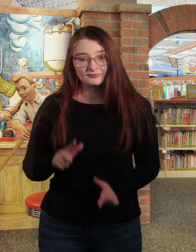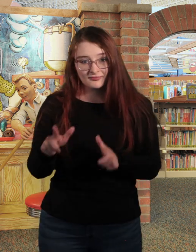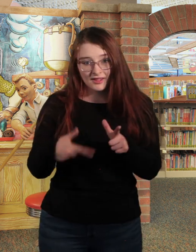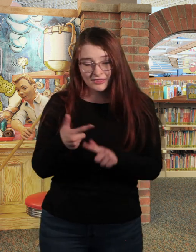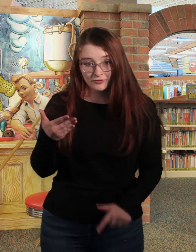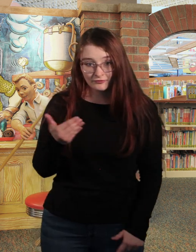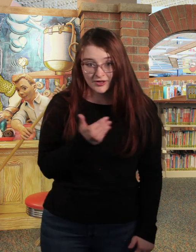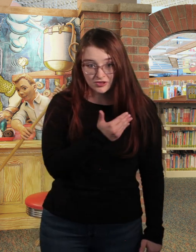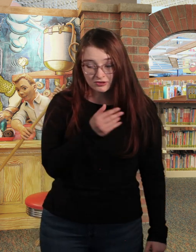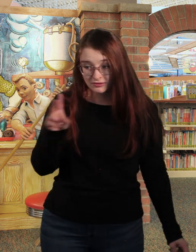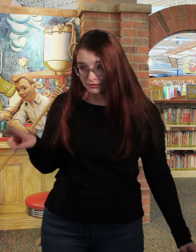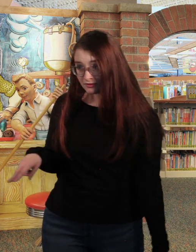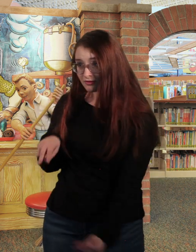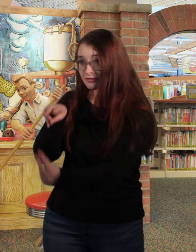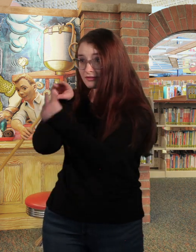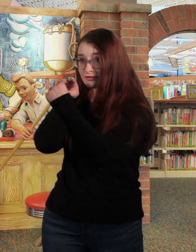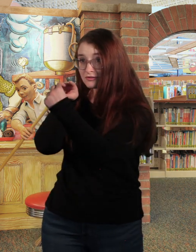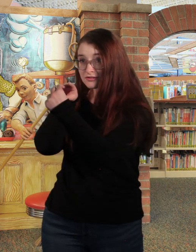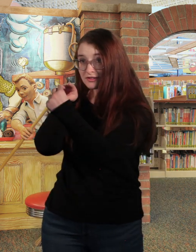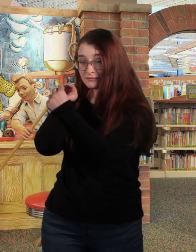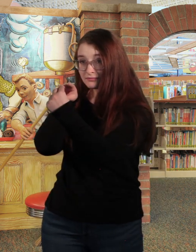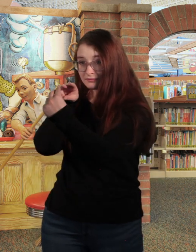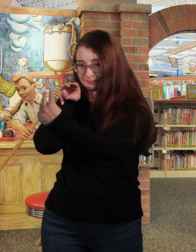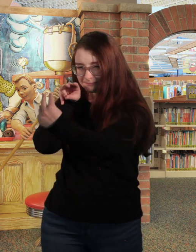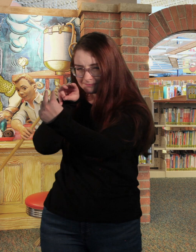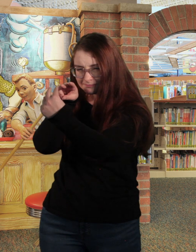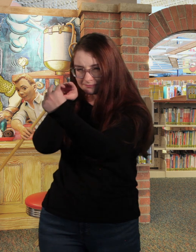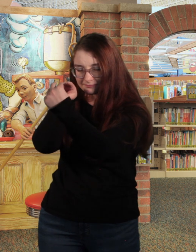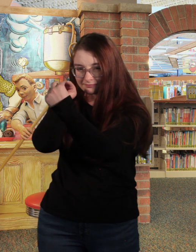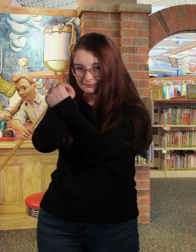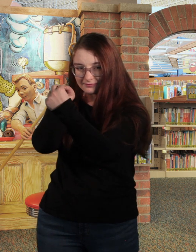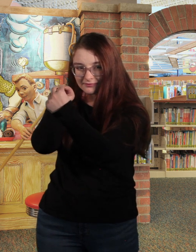And Walter the goldfish stares right back at her and licks his lips.